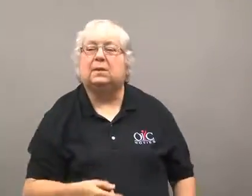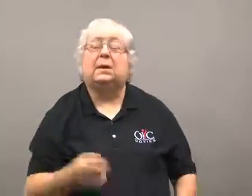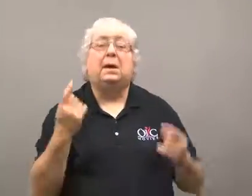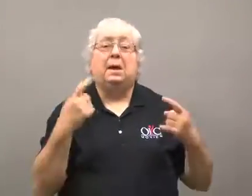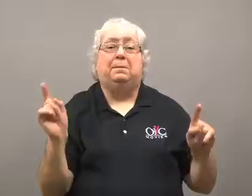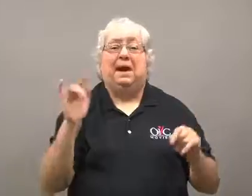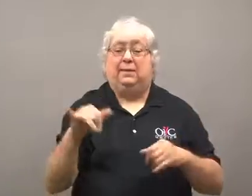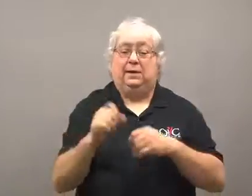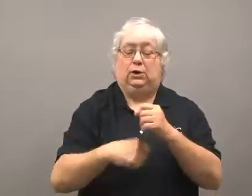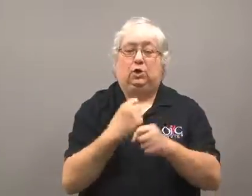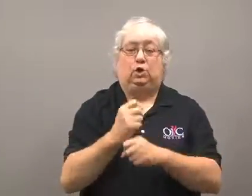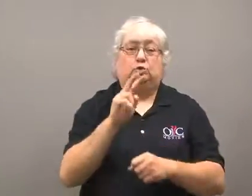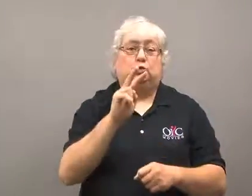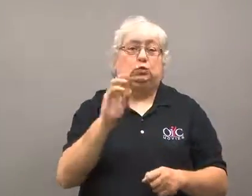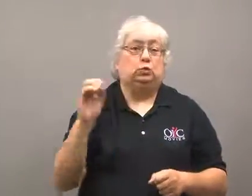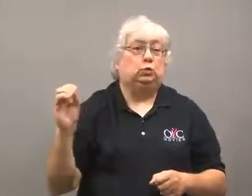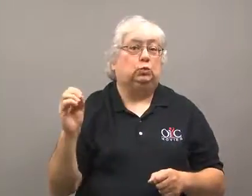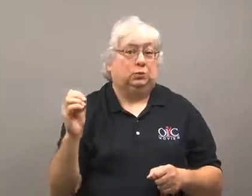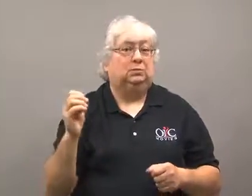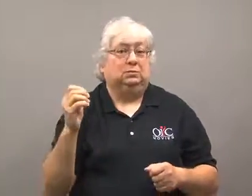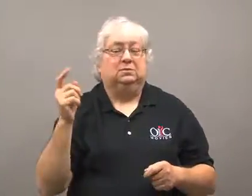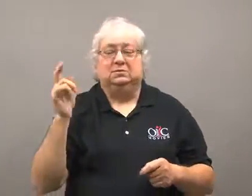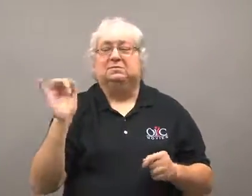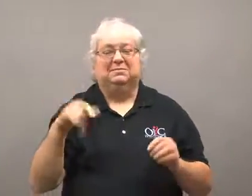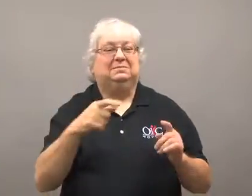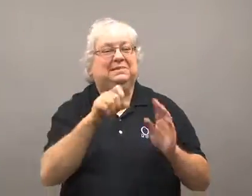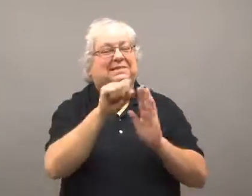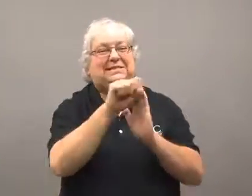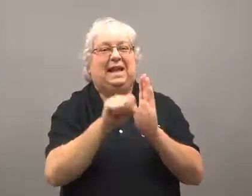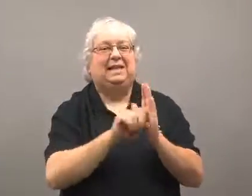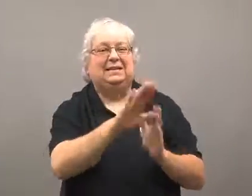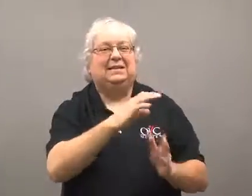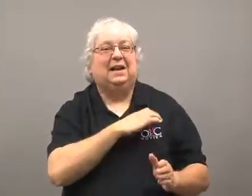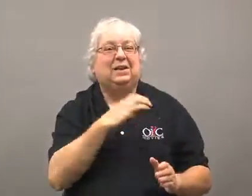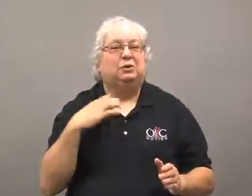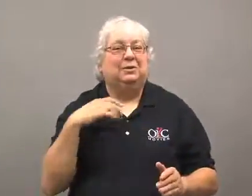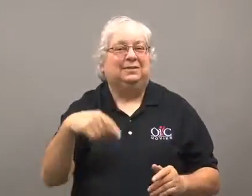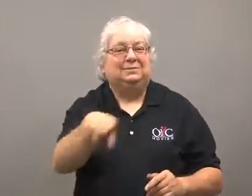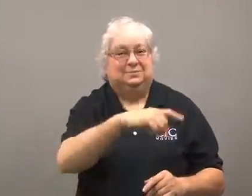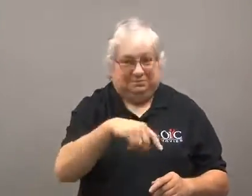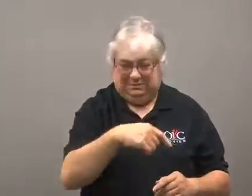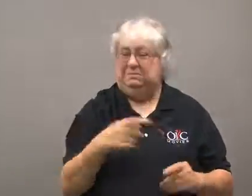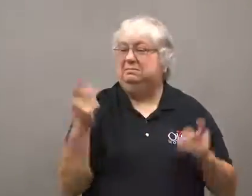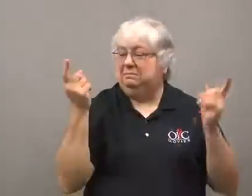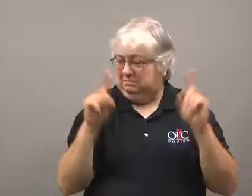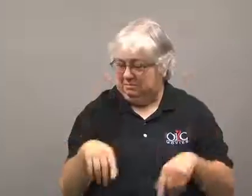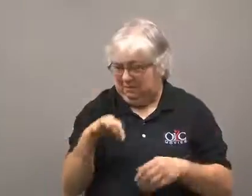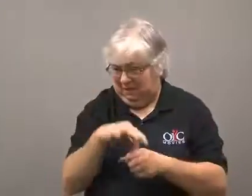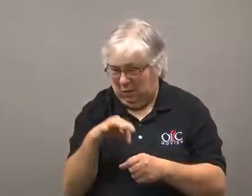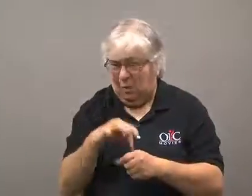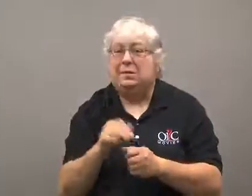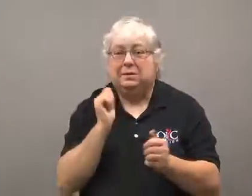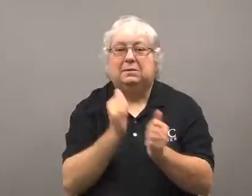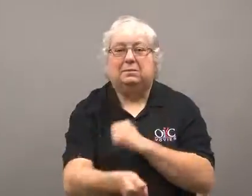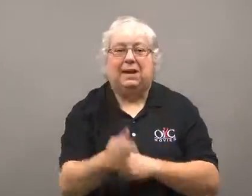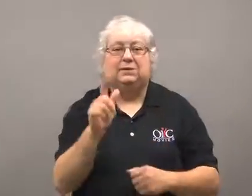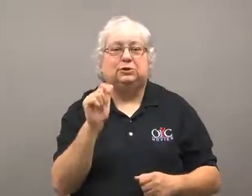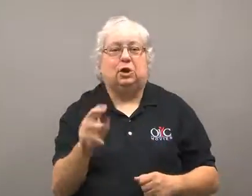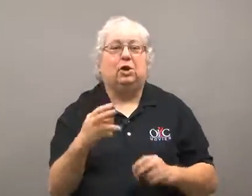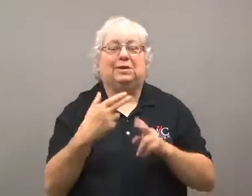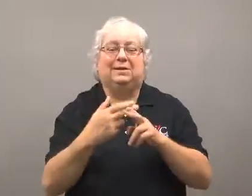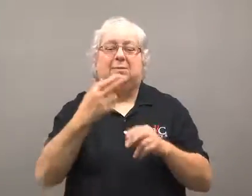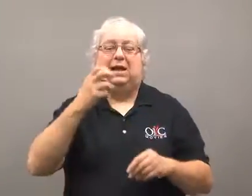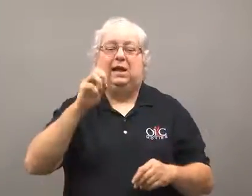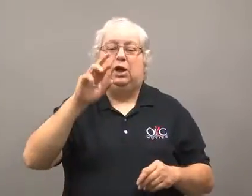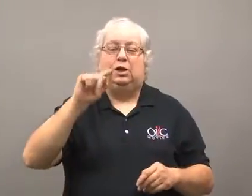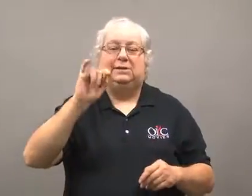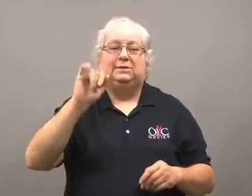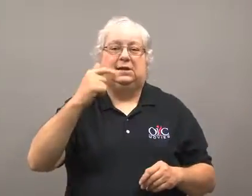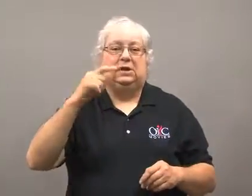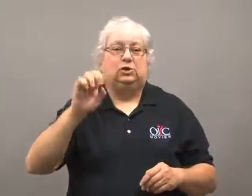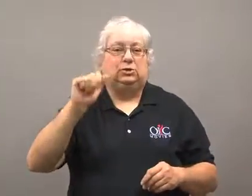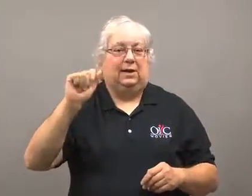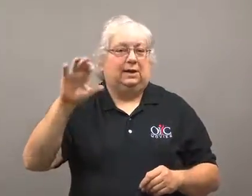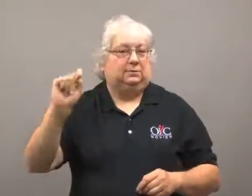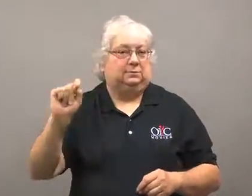In the year 2000, the state legislature passed the Heritage Act.